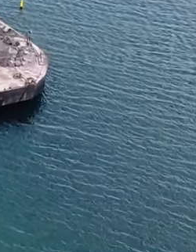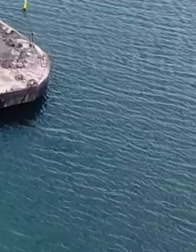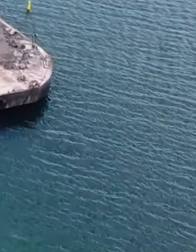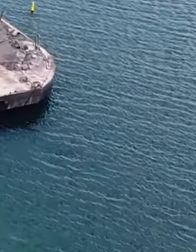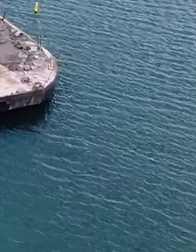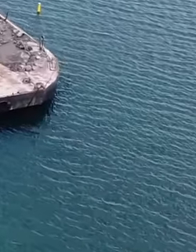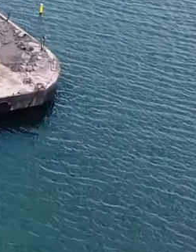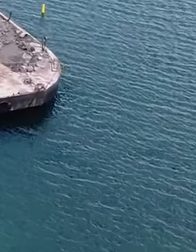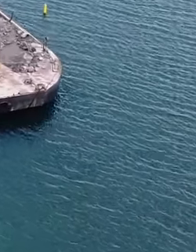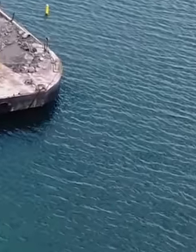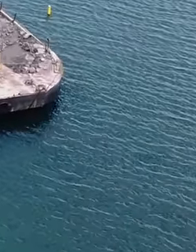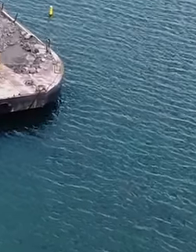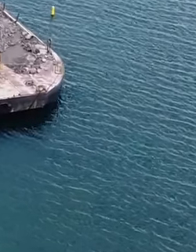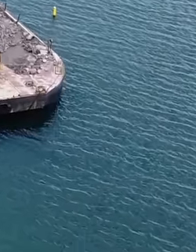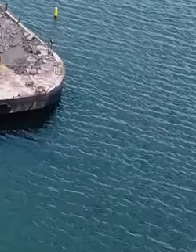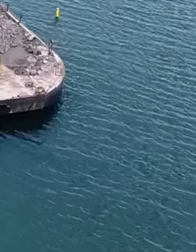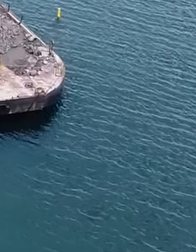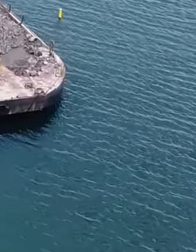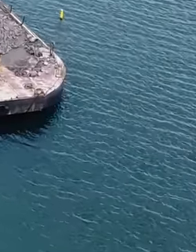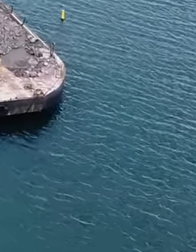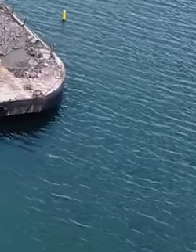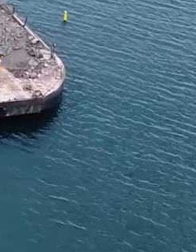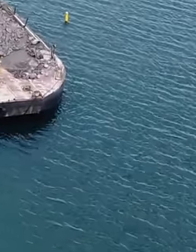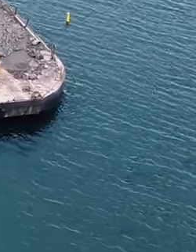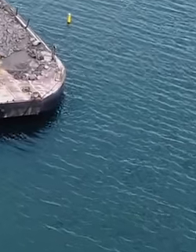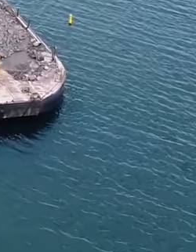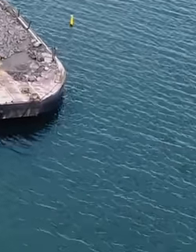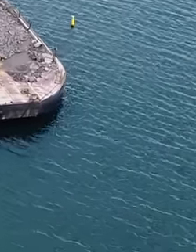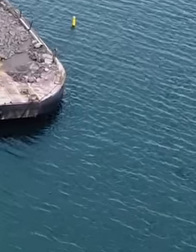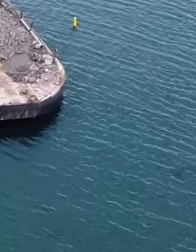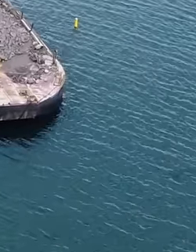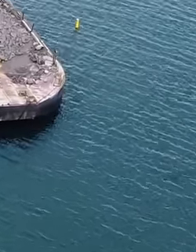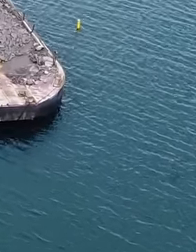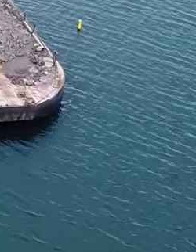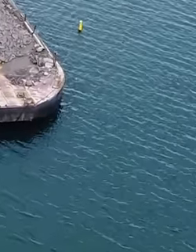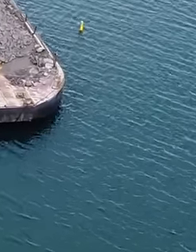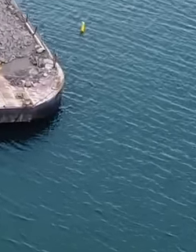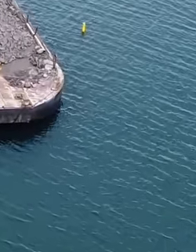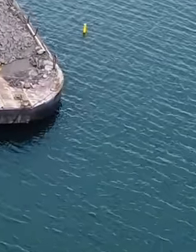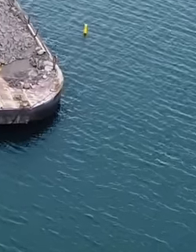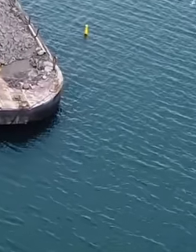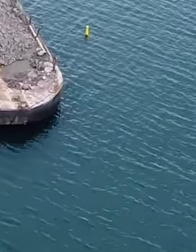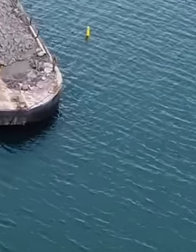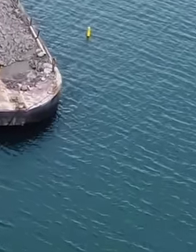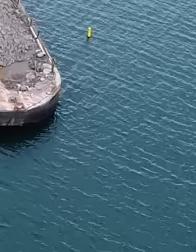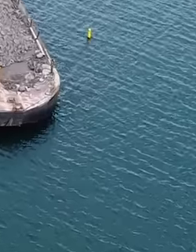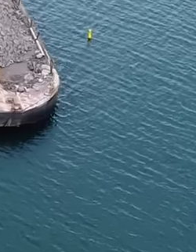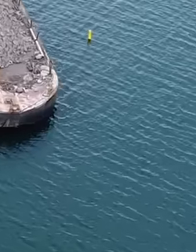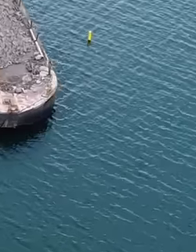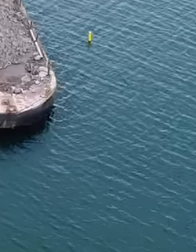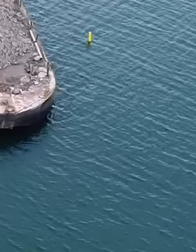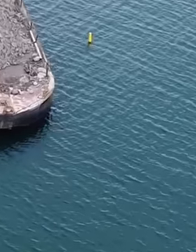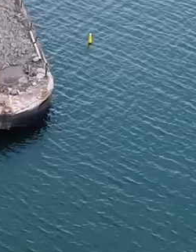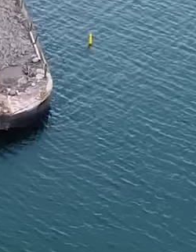extractions with heavy materials and as I said, the cenotes were destroyed, there were 17